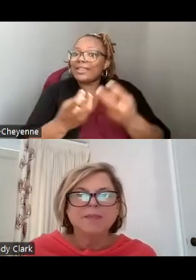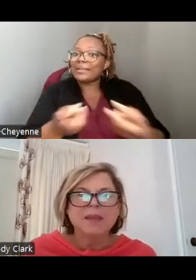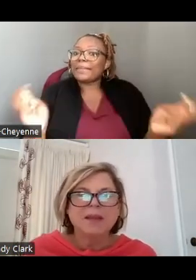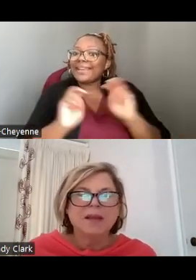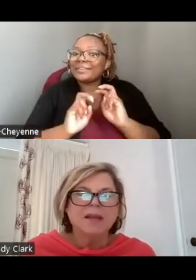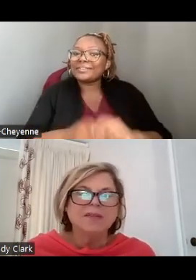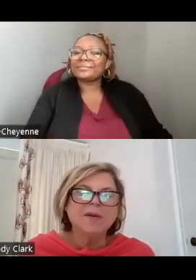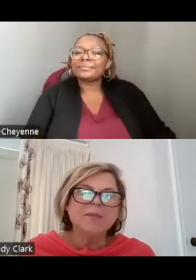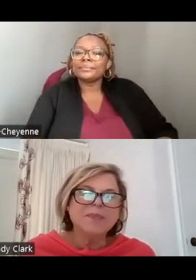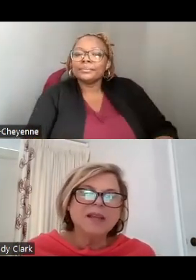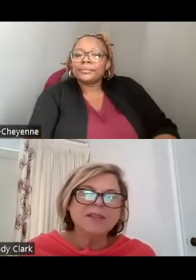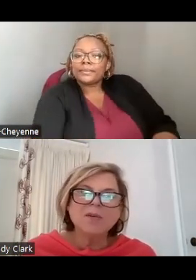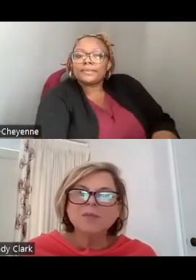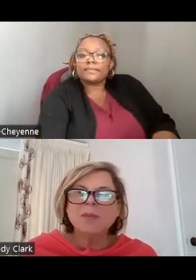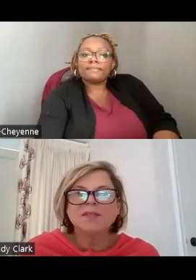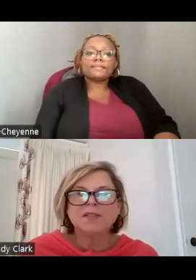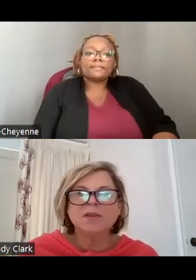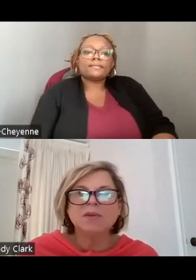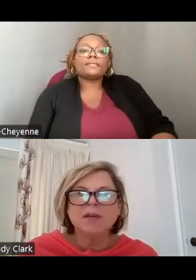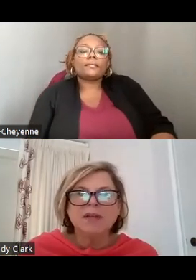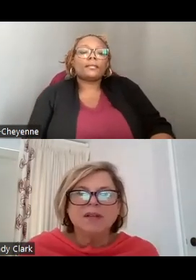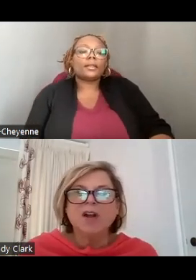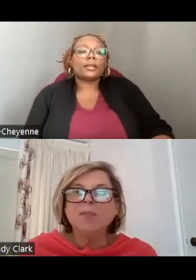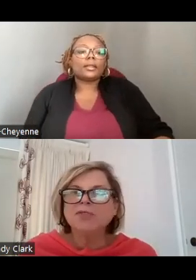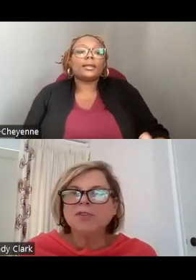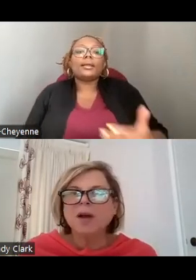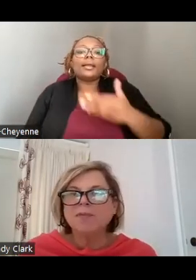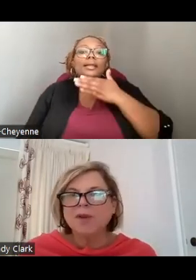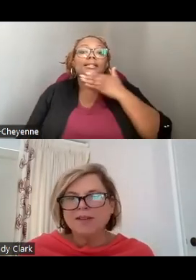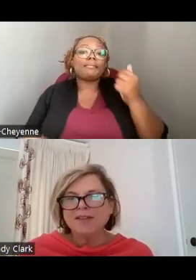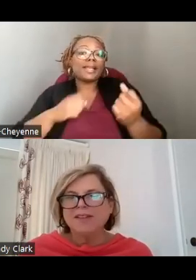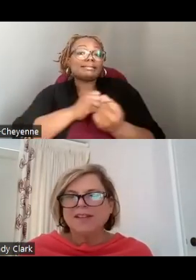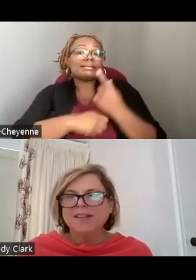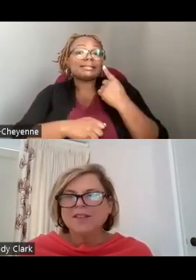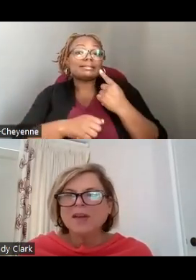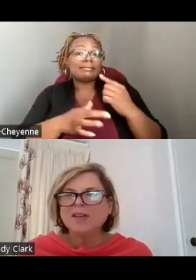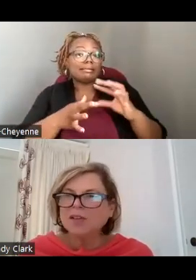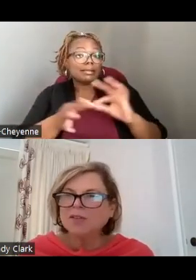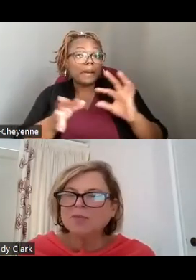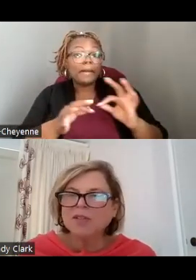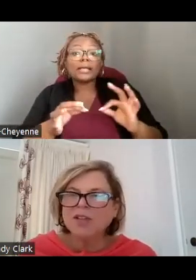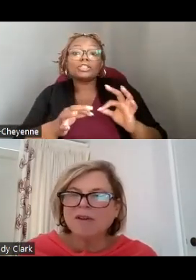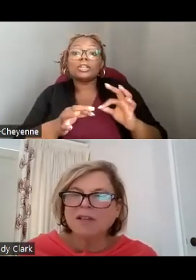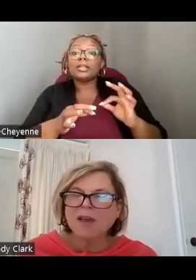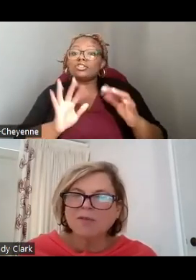SO, IT'S ALWAYS BEST TO TROUBLESHOOT UP FRONT, SO MAKE SURE YOU DO REACH OUT IF YOU HAVE